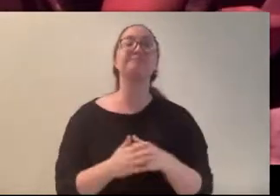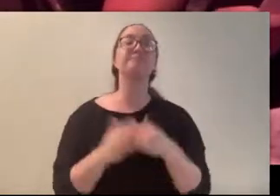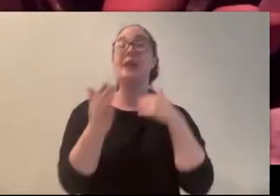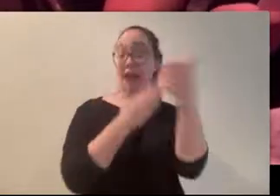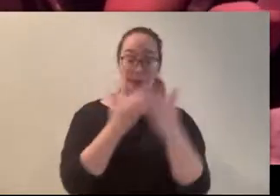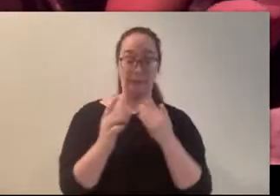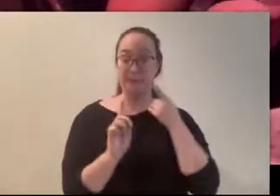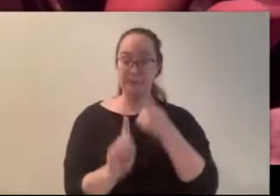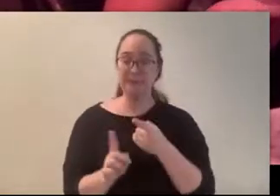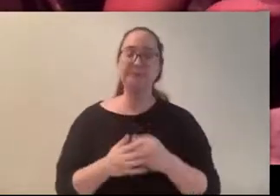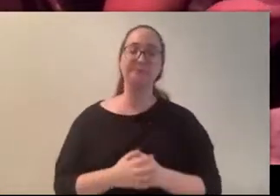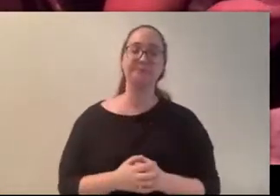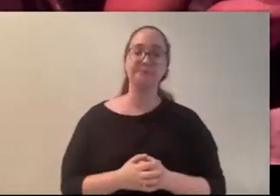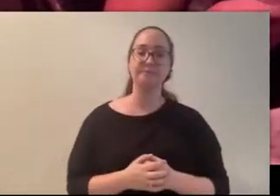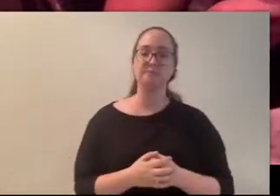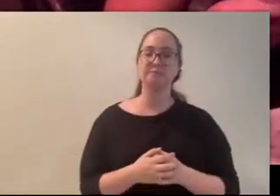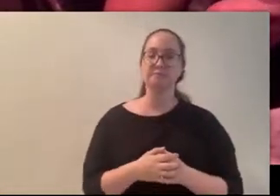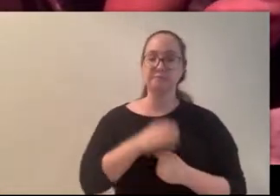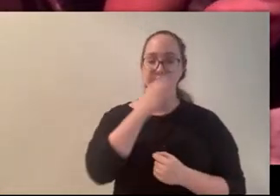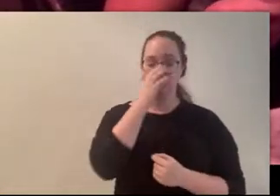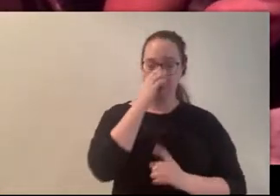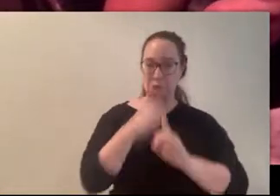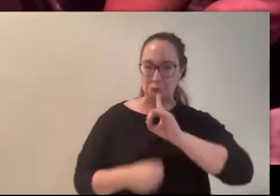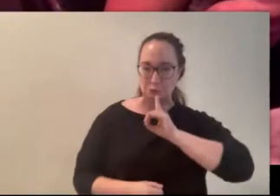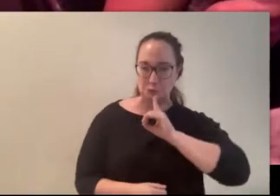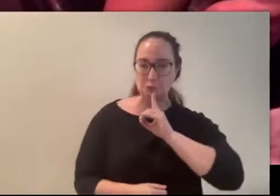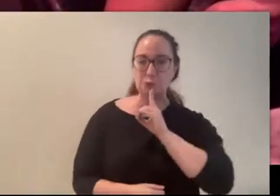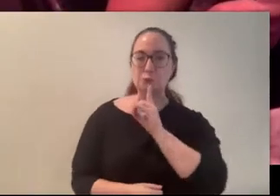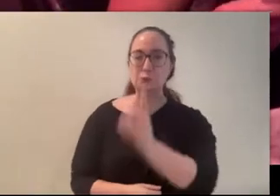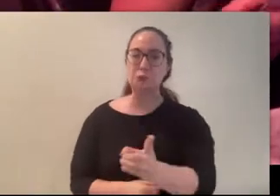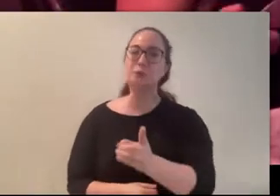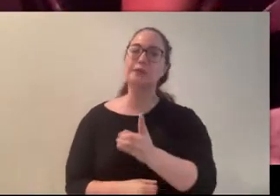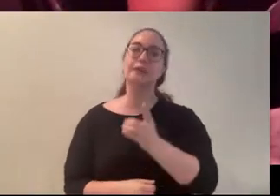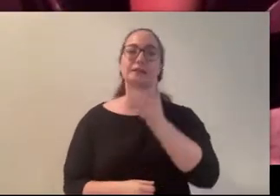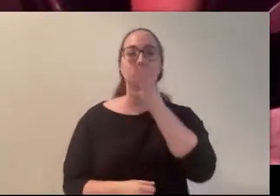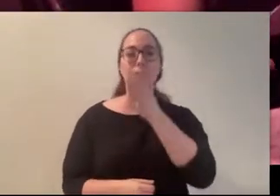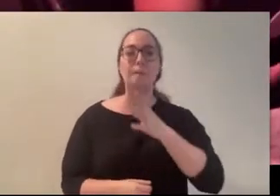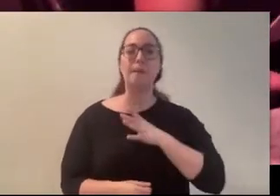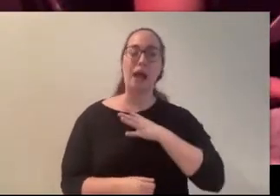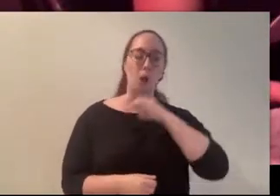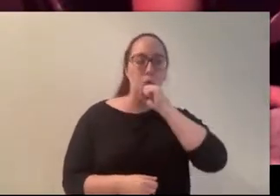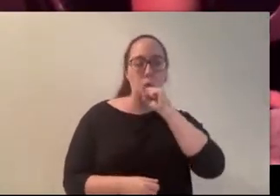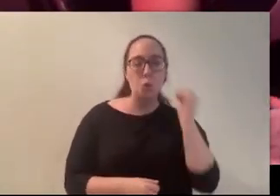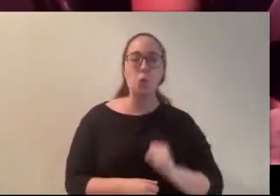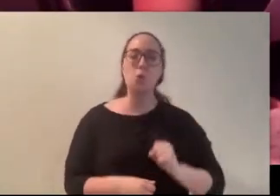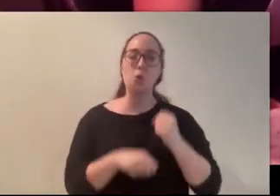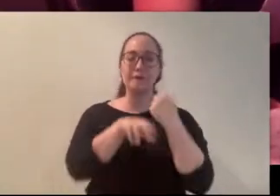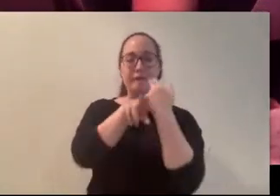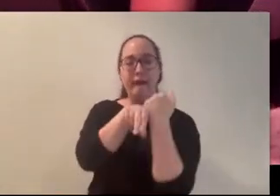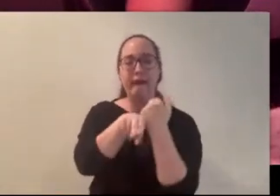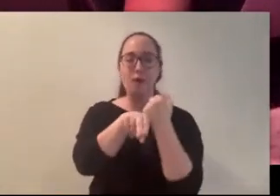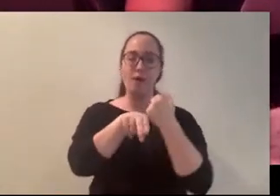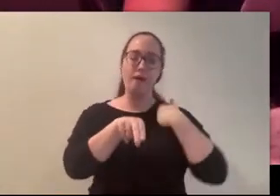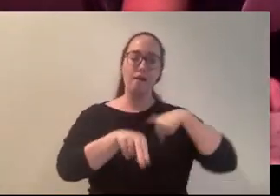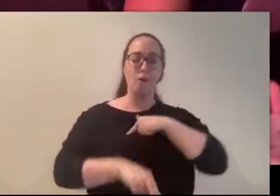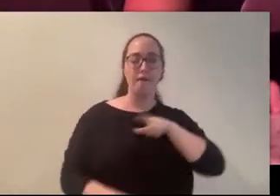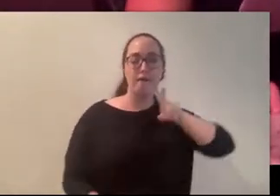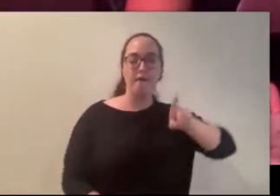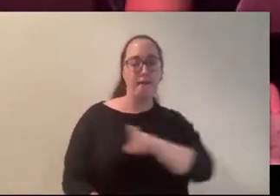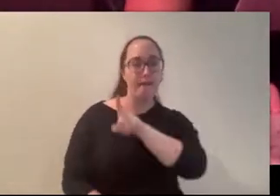“It’ true! She was out on the old highway a couple nights ago and saw her!” Stefi insisted